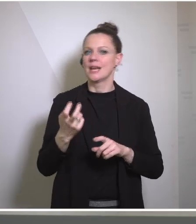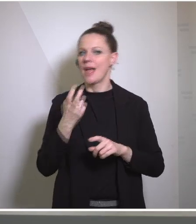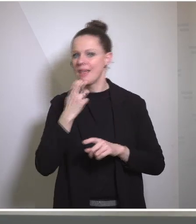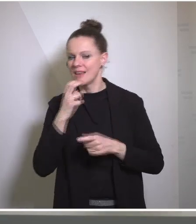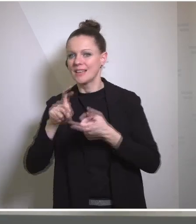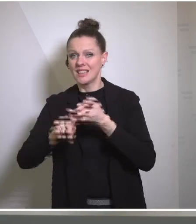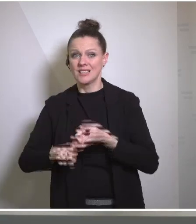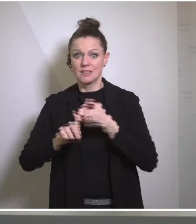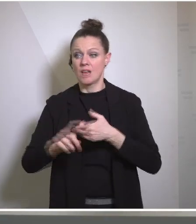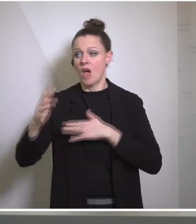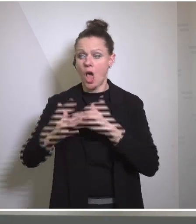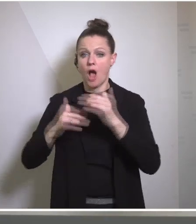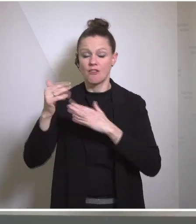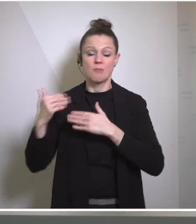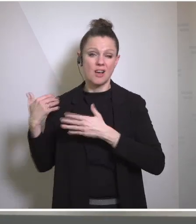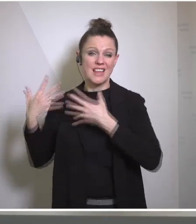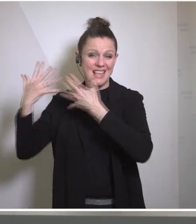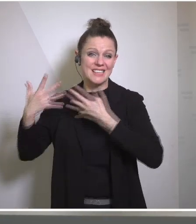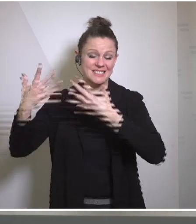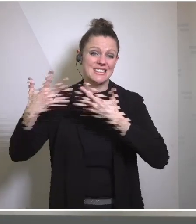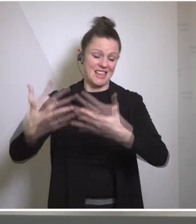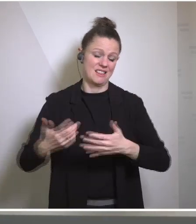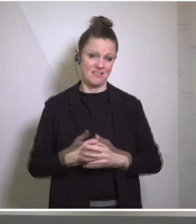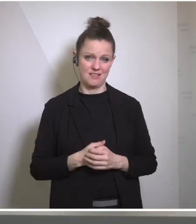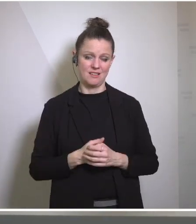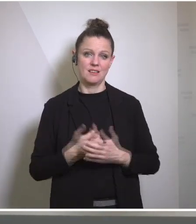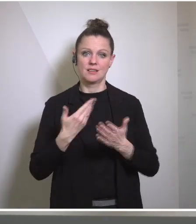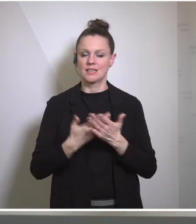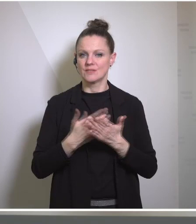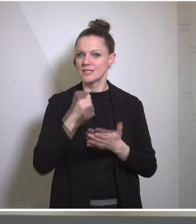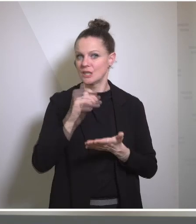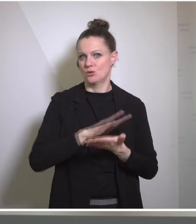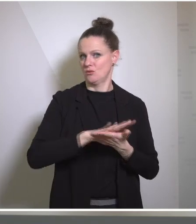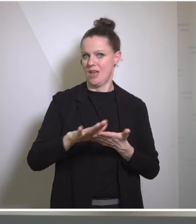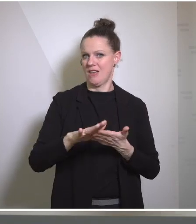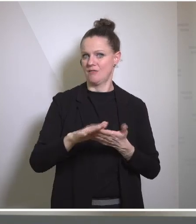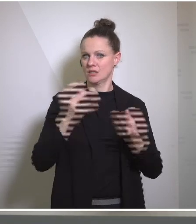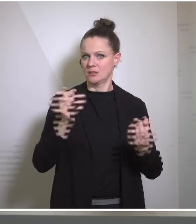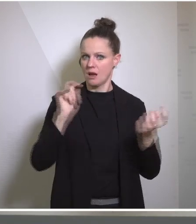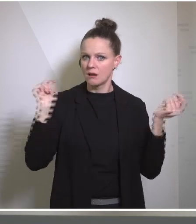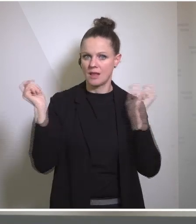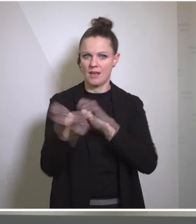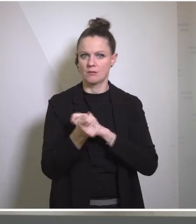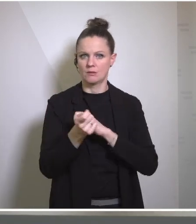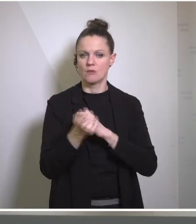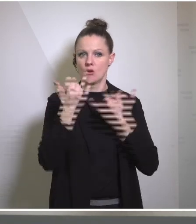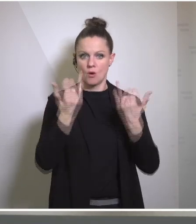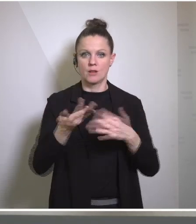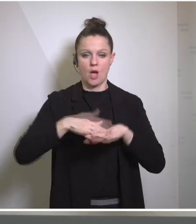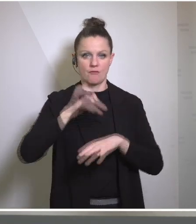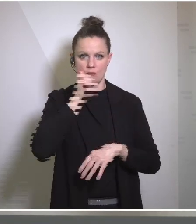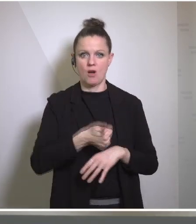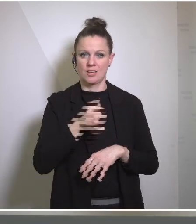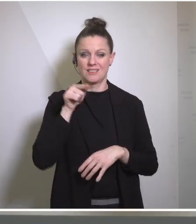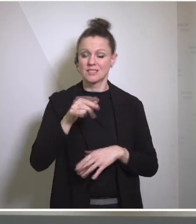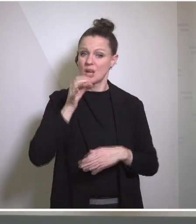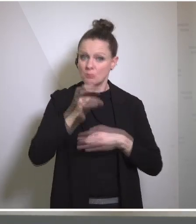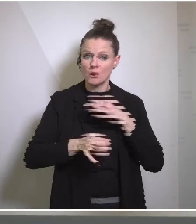So it's not always easy to change these things in one moment. It's a process and it's a transition.